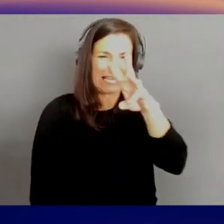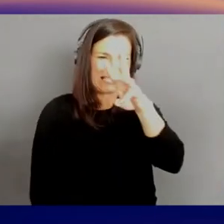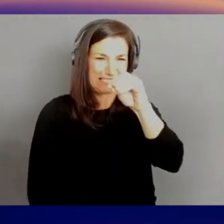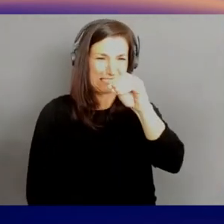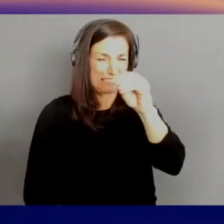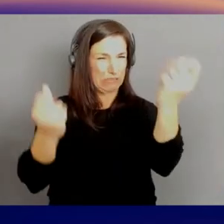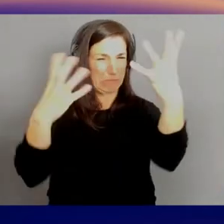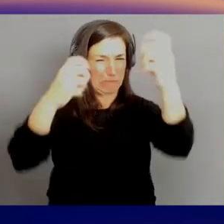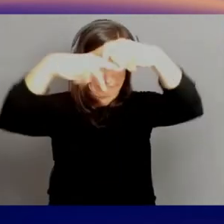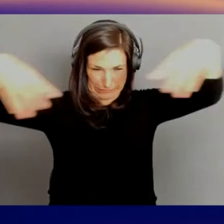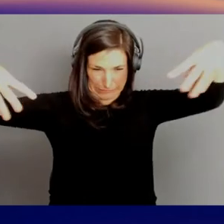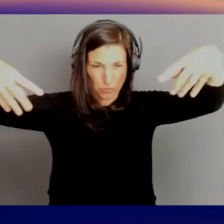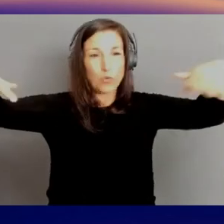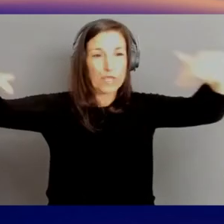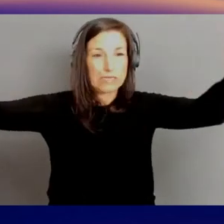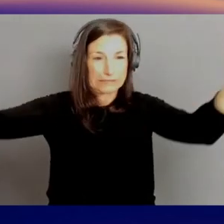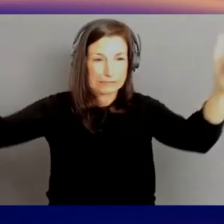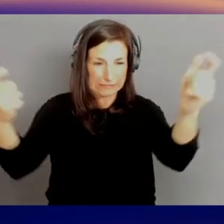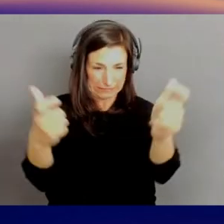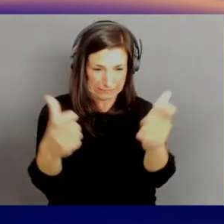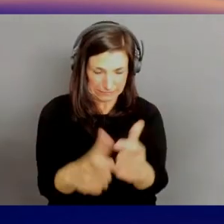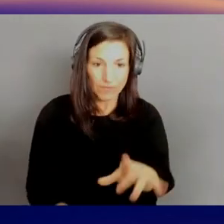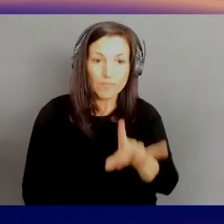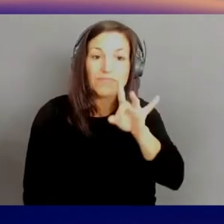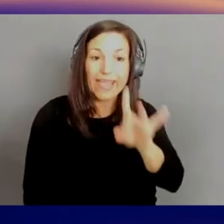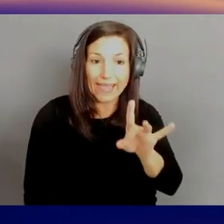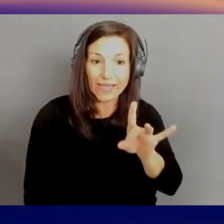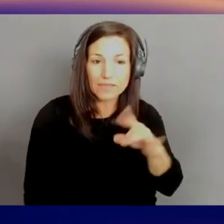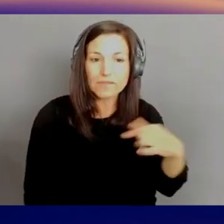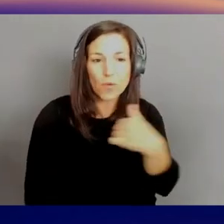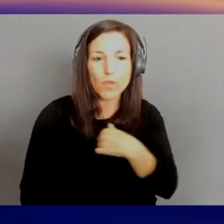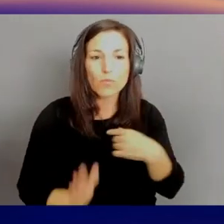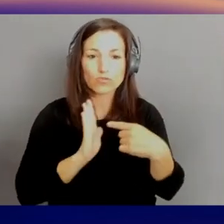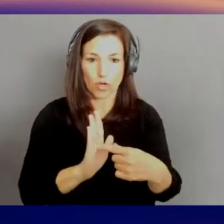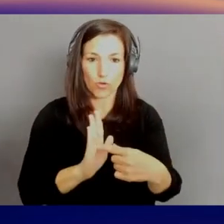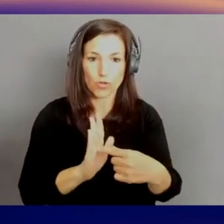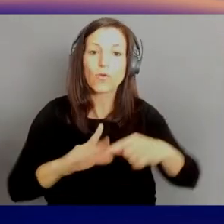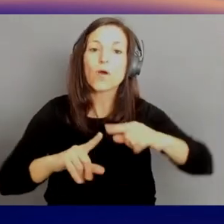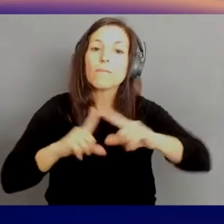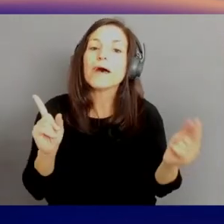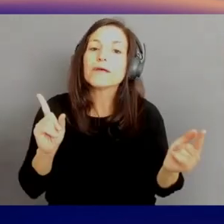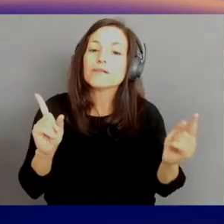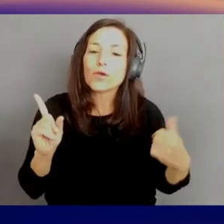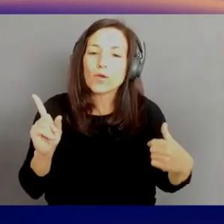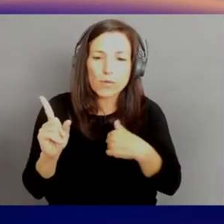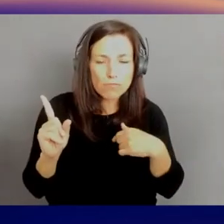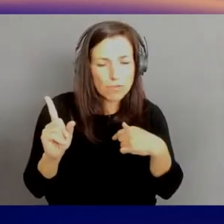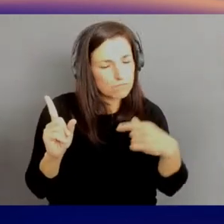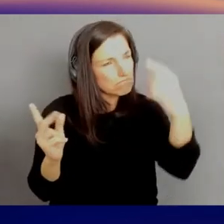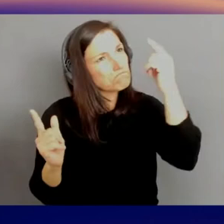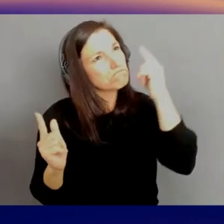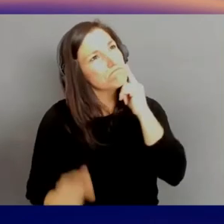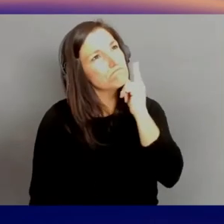and we came up with eight that we'll show you. But in doing that, we were thinking, what customer segments will change the most?